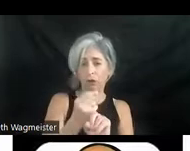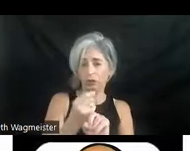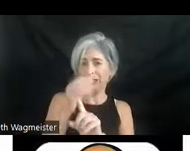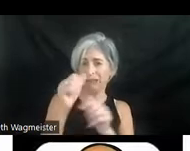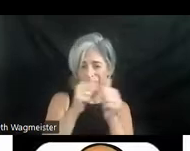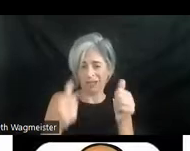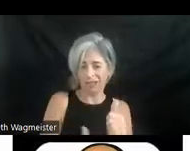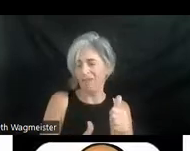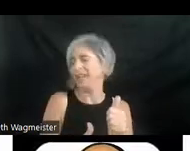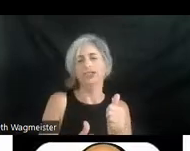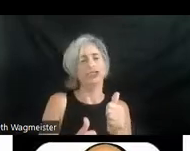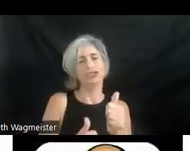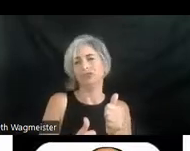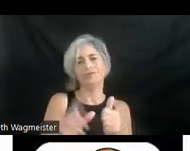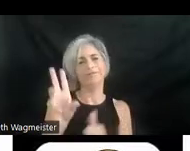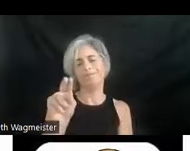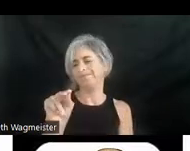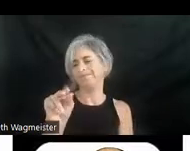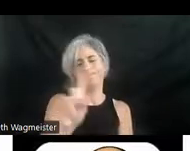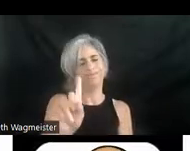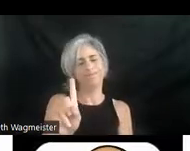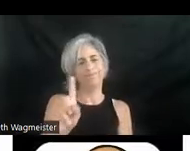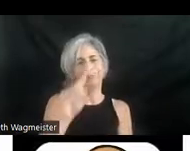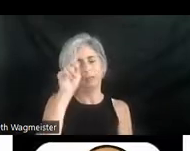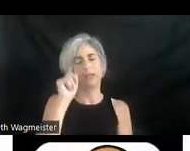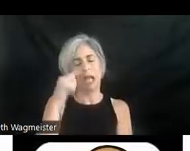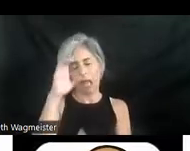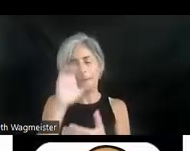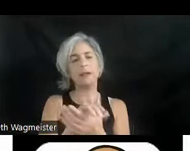No. In fact, I believe in the social model of